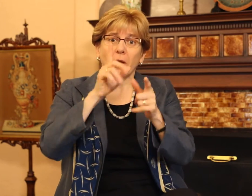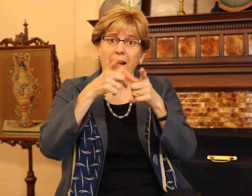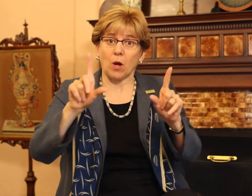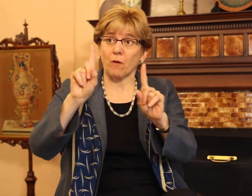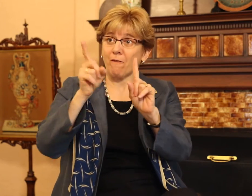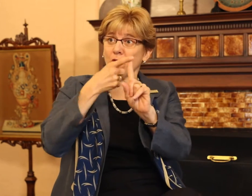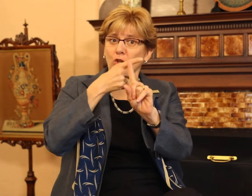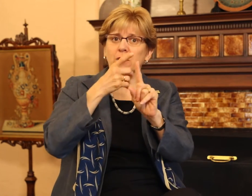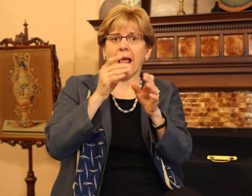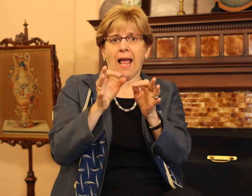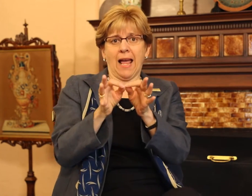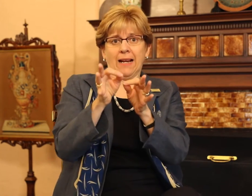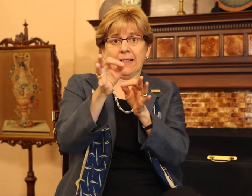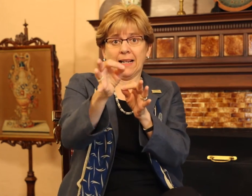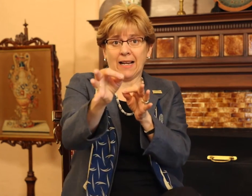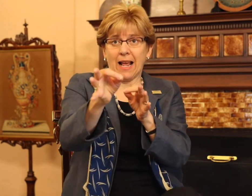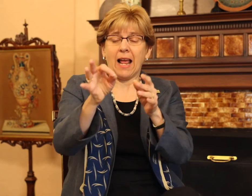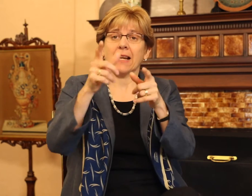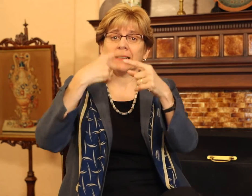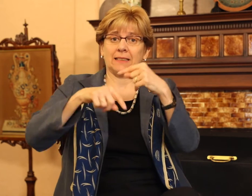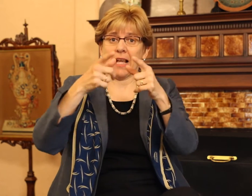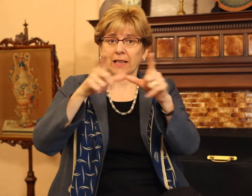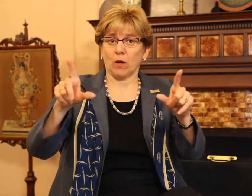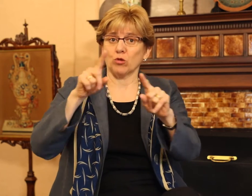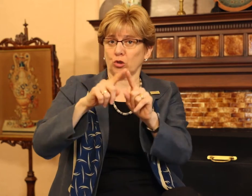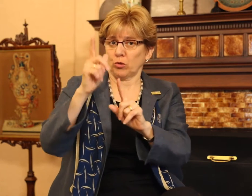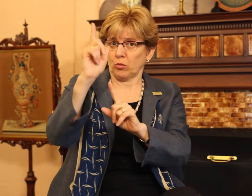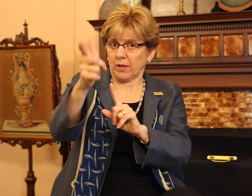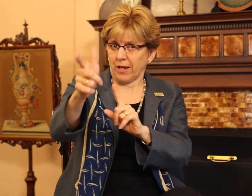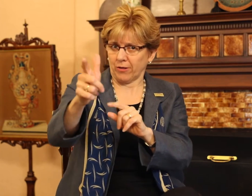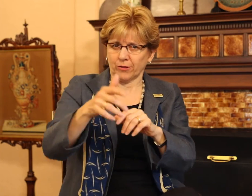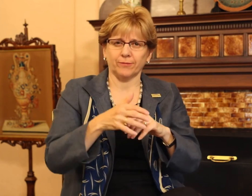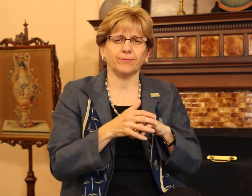introduce sign language later.